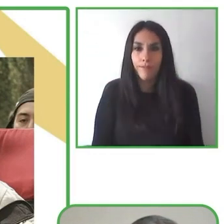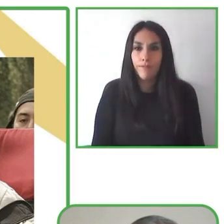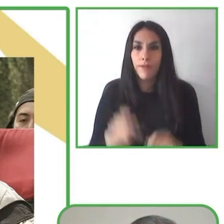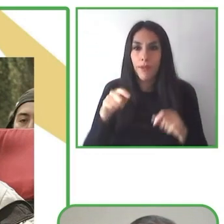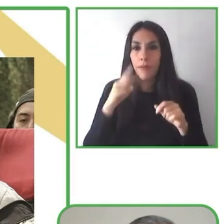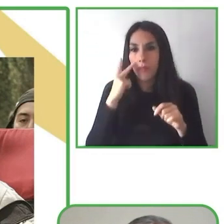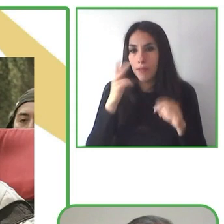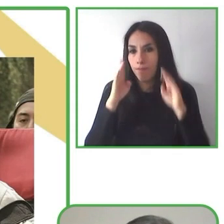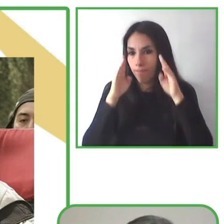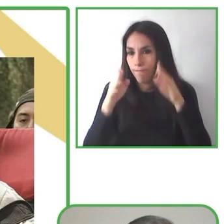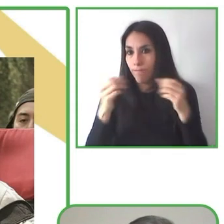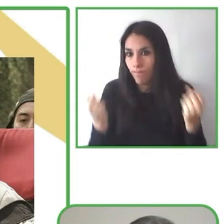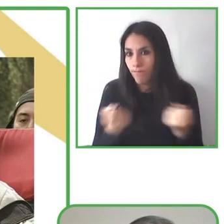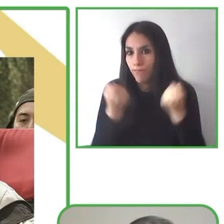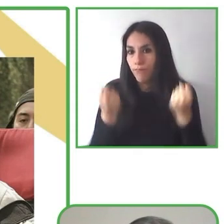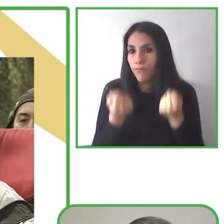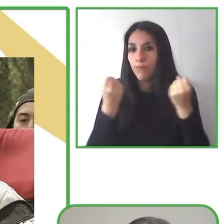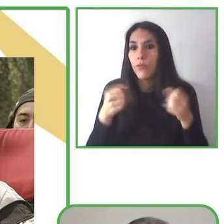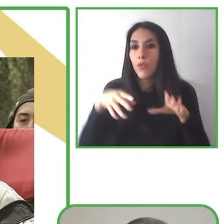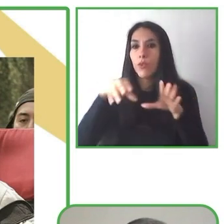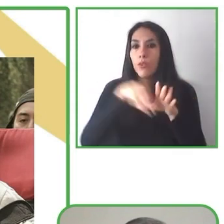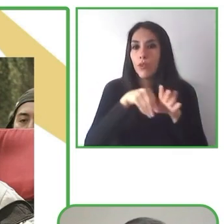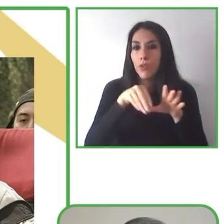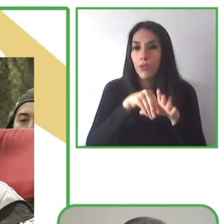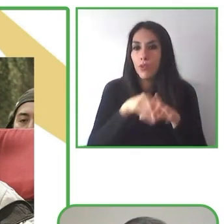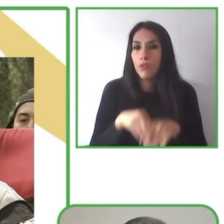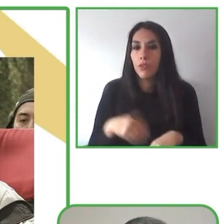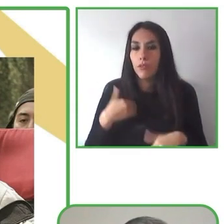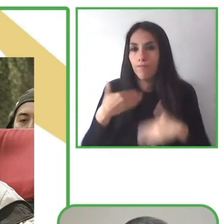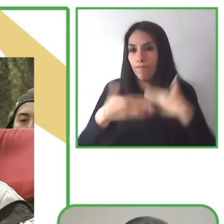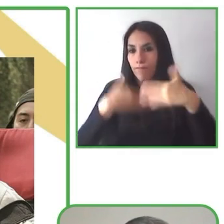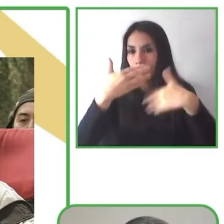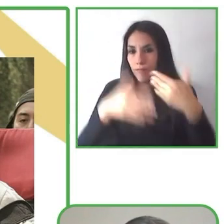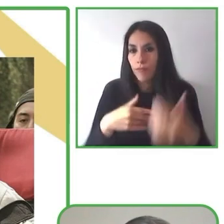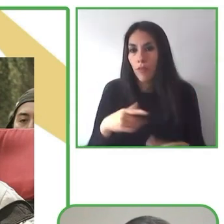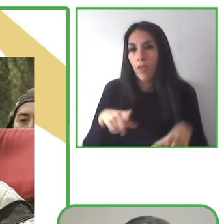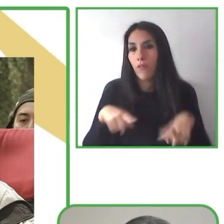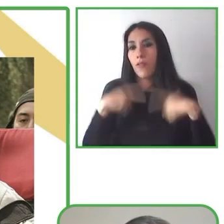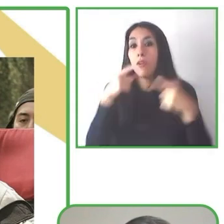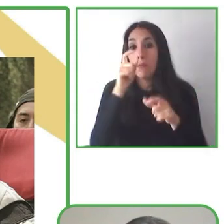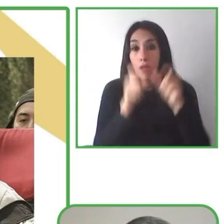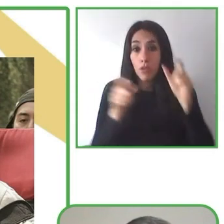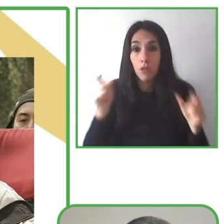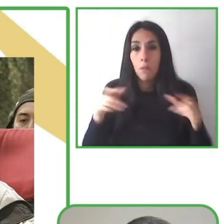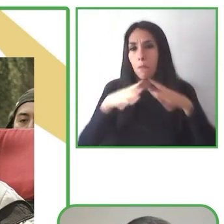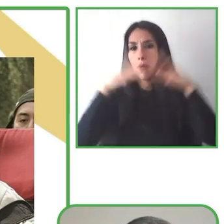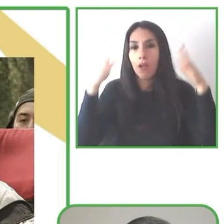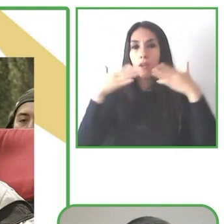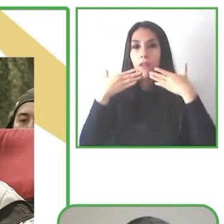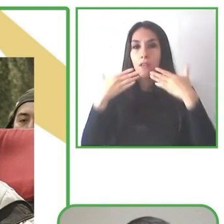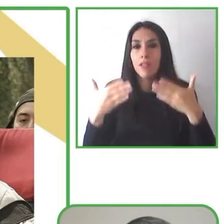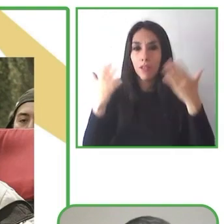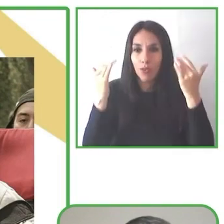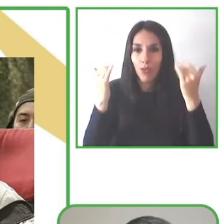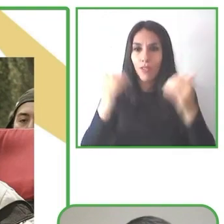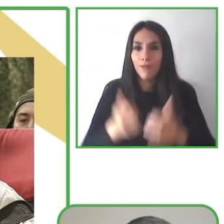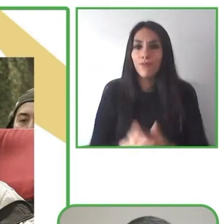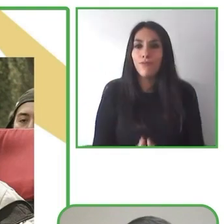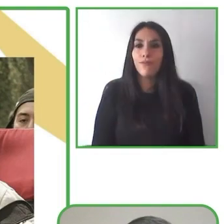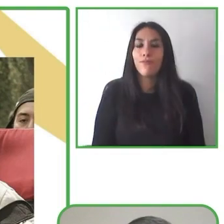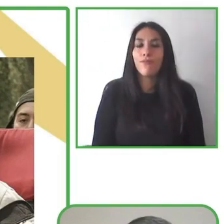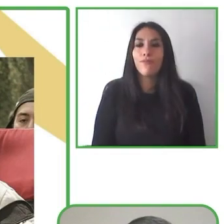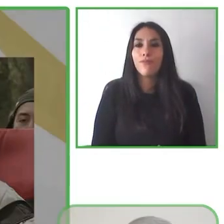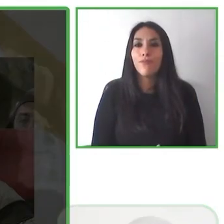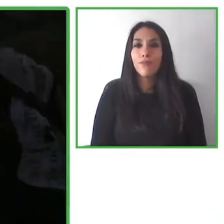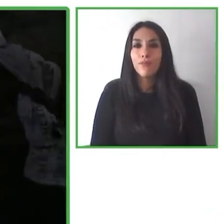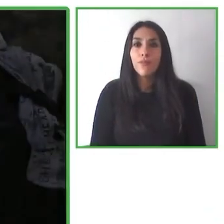Thank you very much.